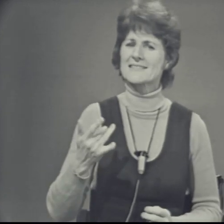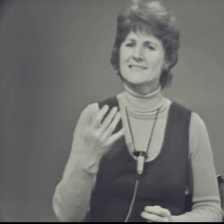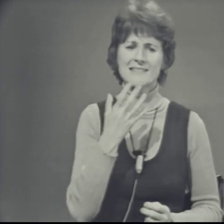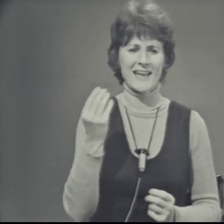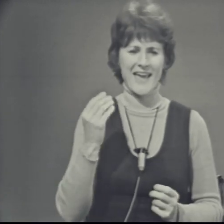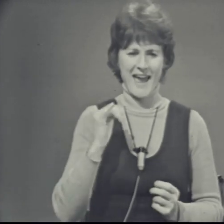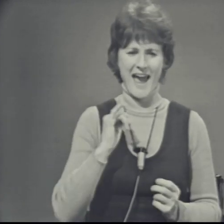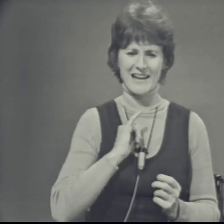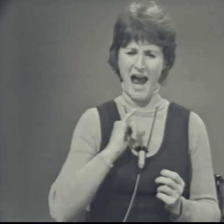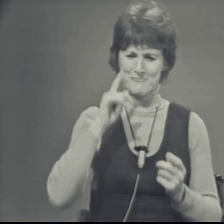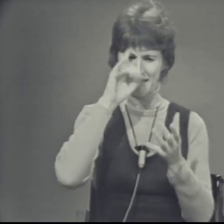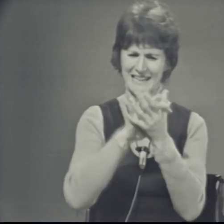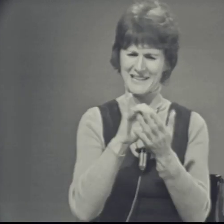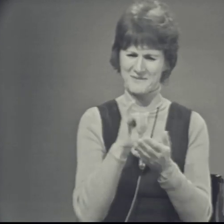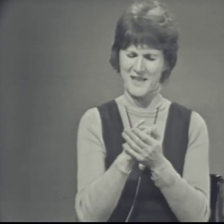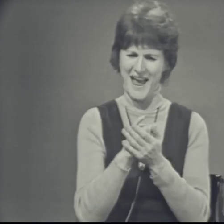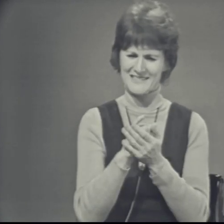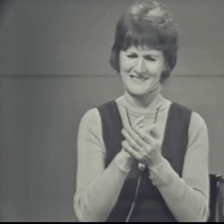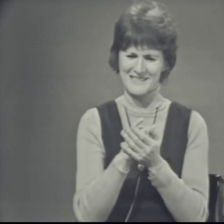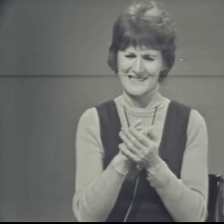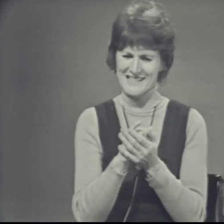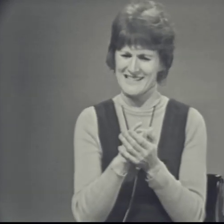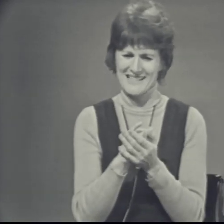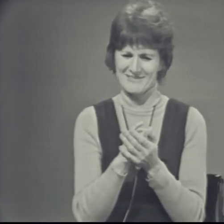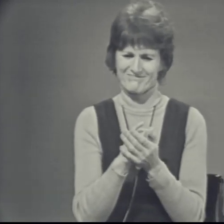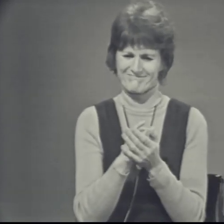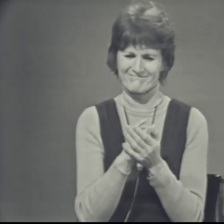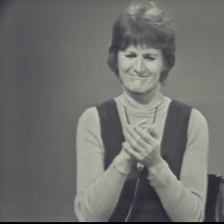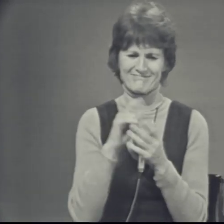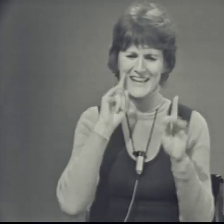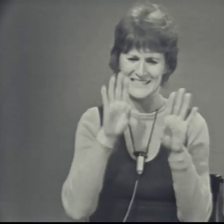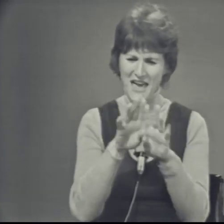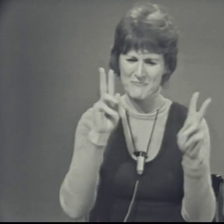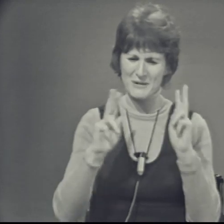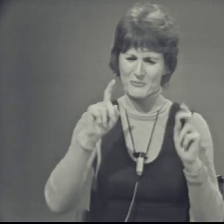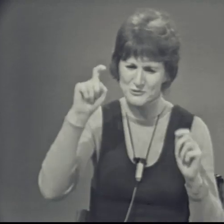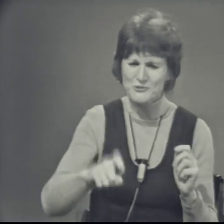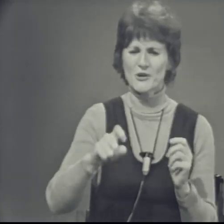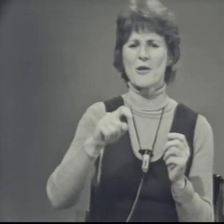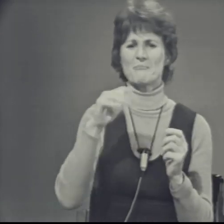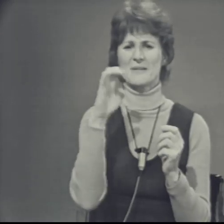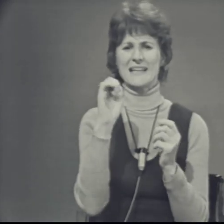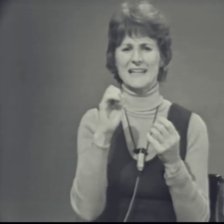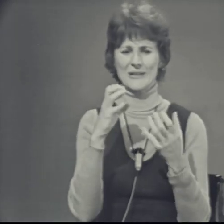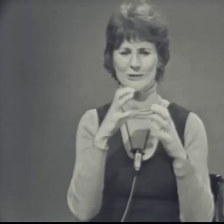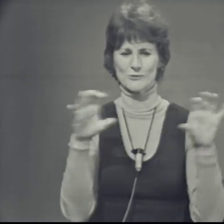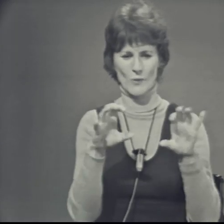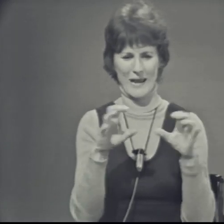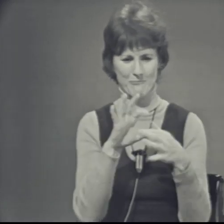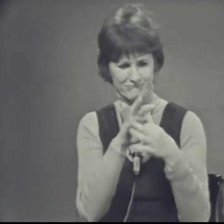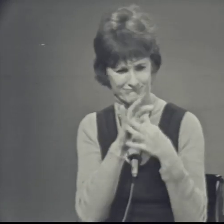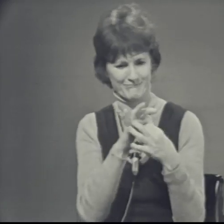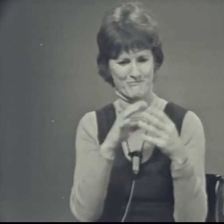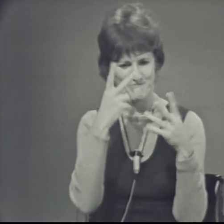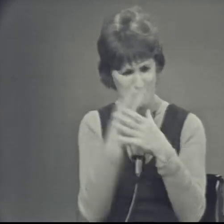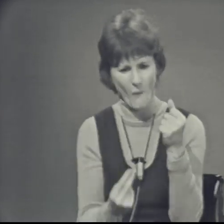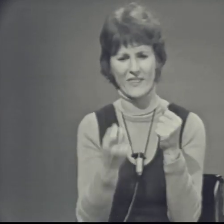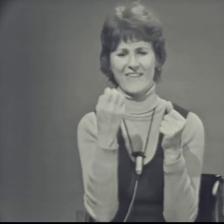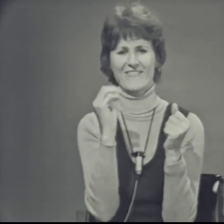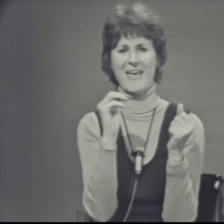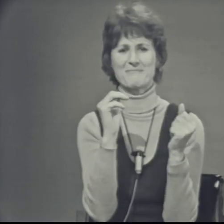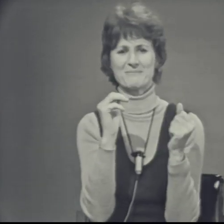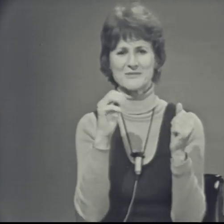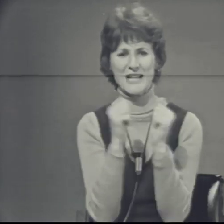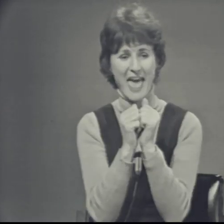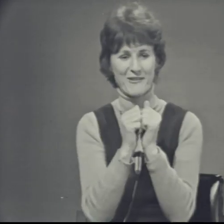and I believe that deaf people should be doing both of them together -